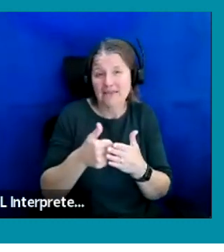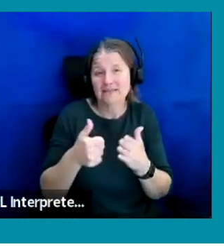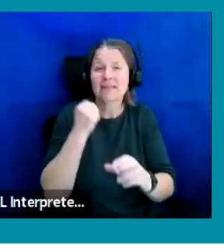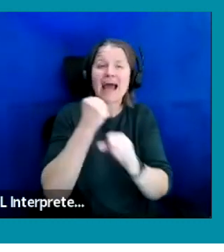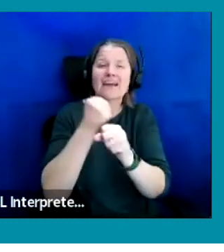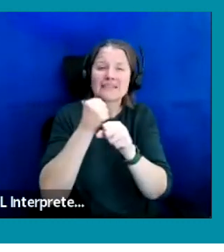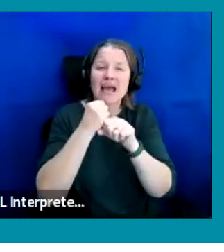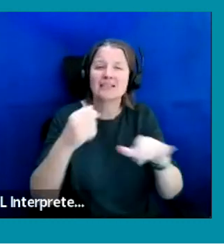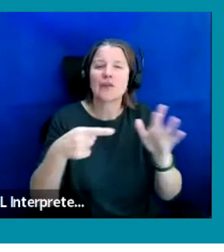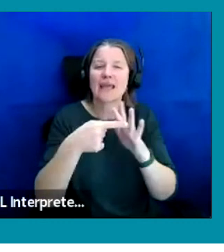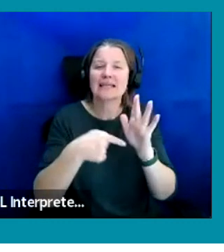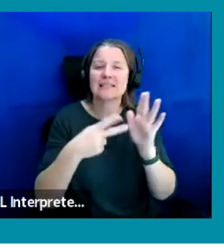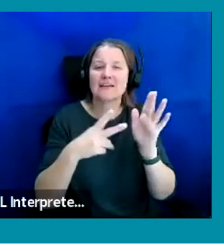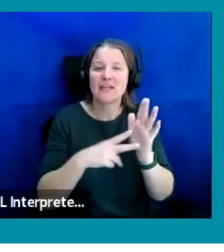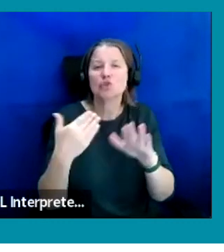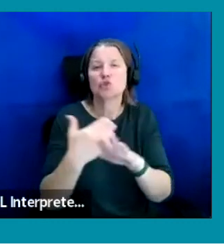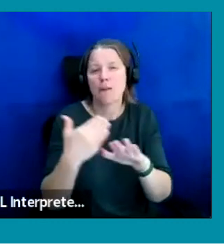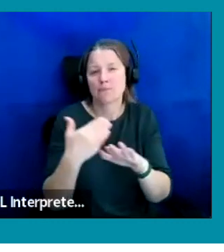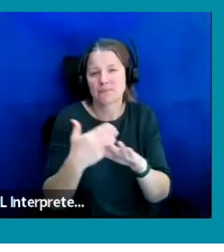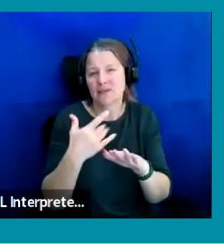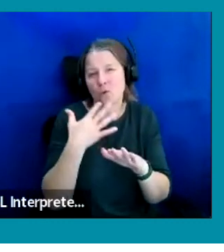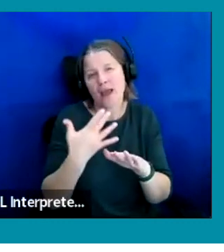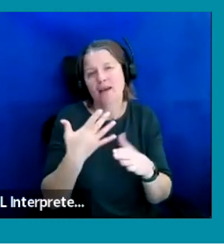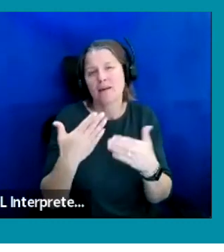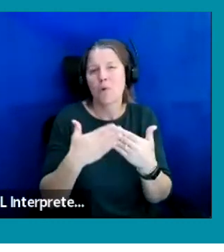website when it's a bit more of a fixed term and maybe a bit more roles like that.